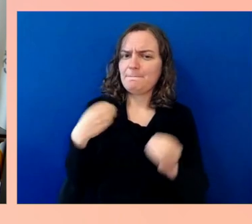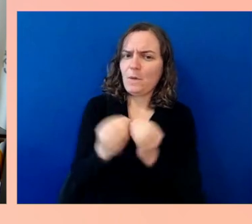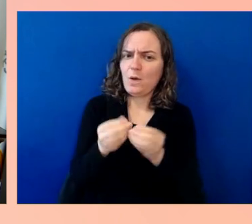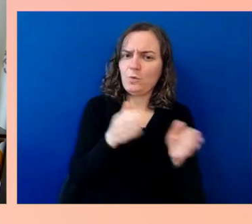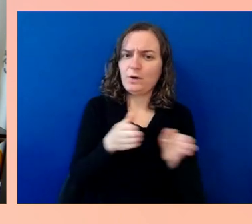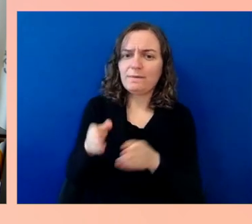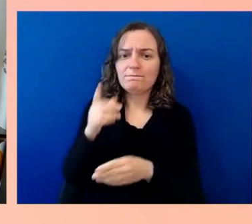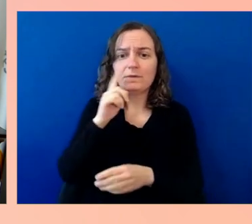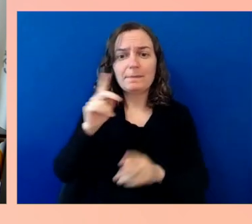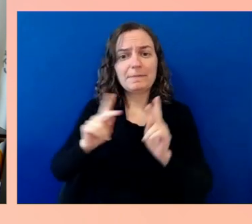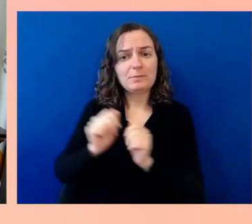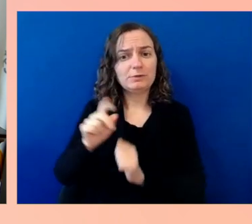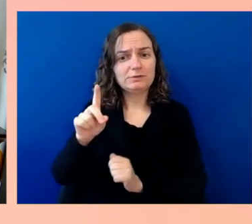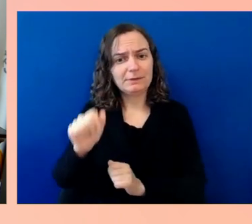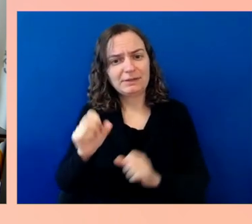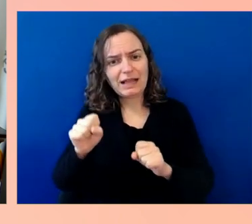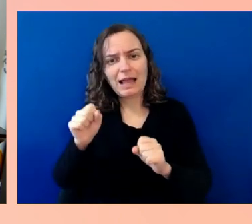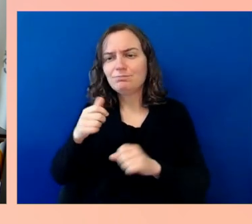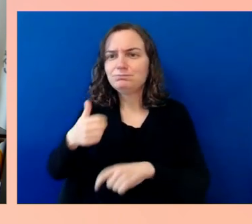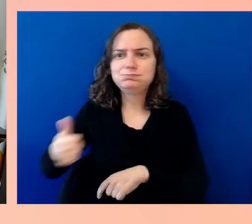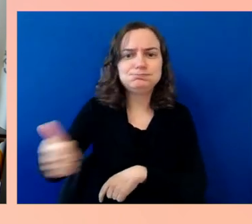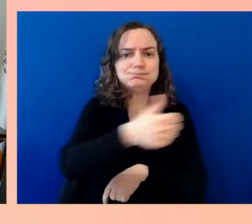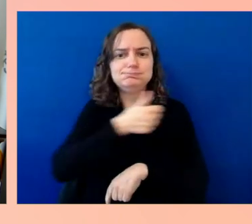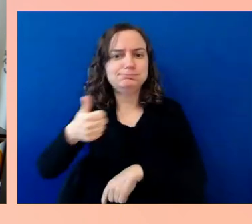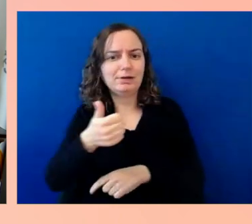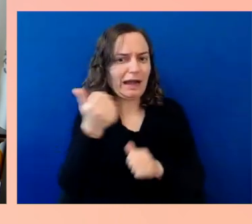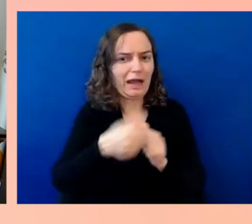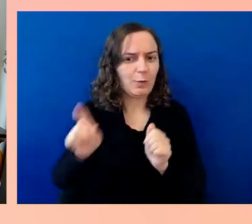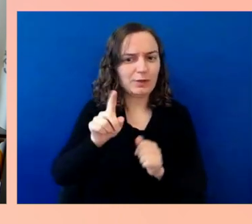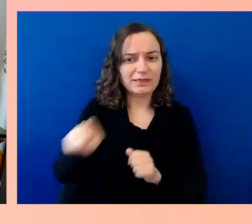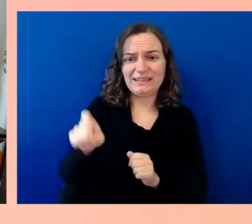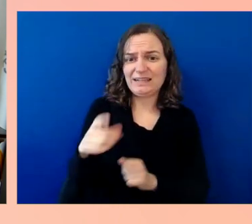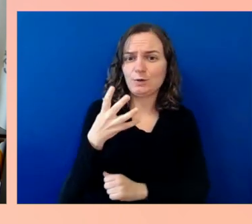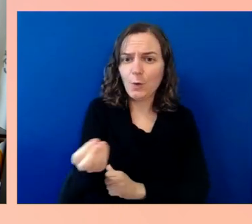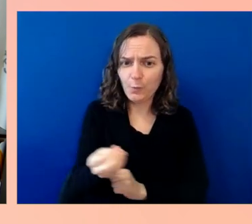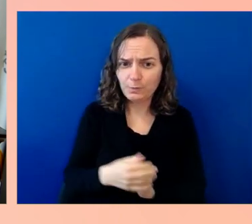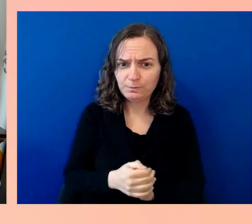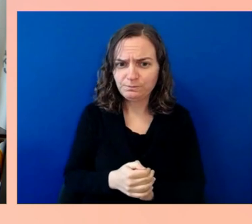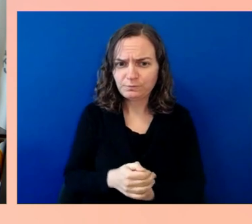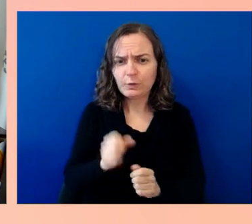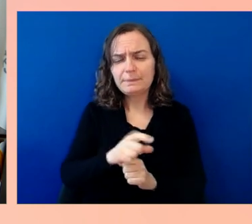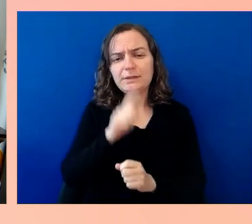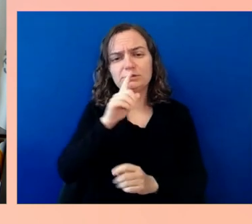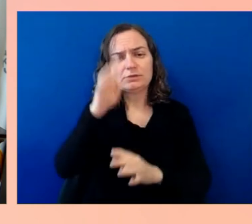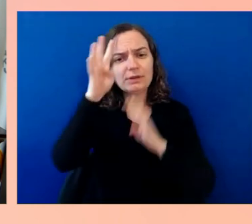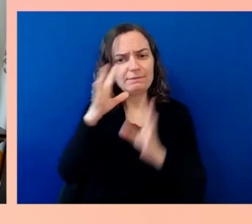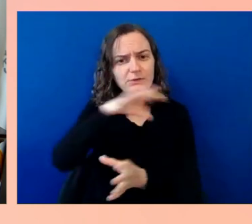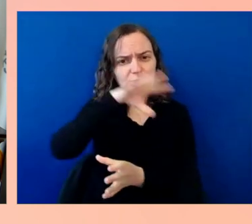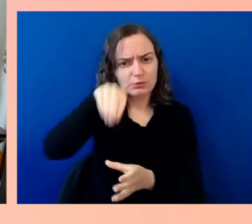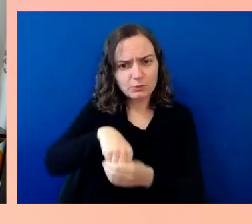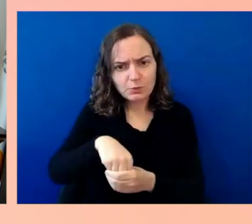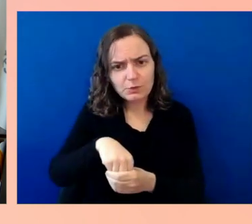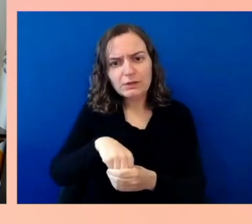including an inclusive design challenge that we've sponsored with $5 million to encourage innovation in